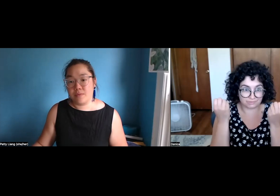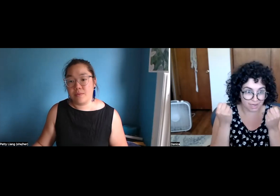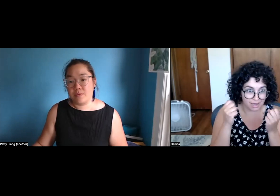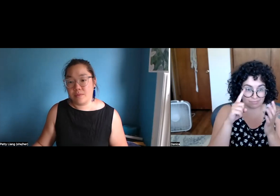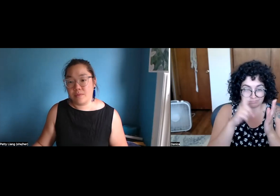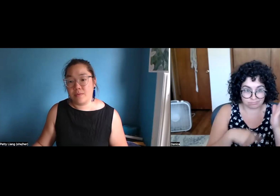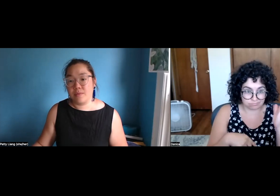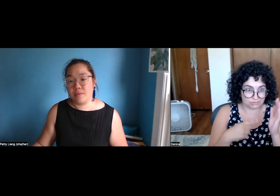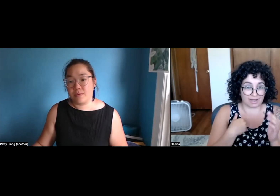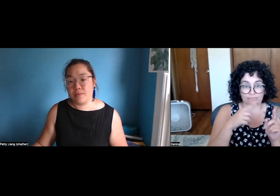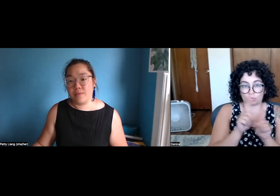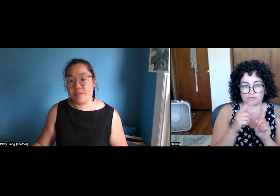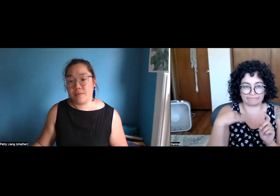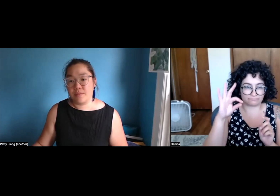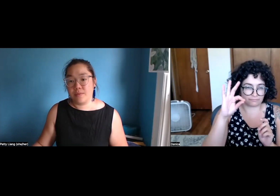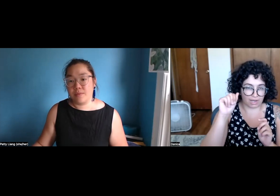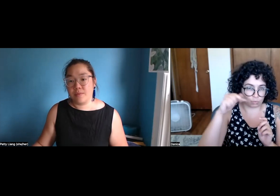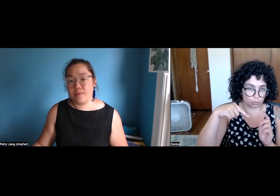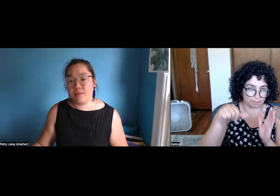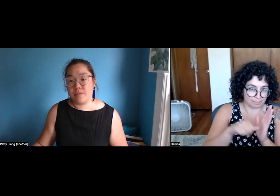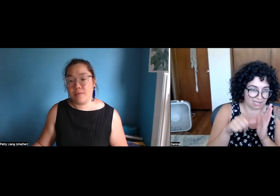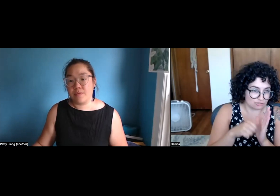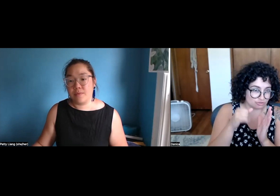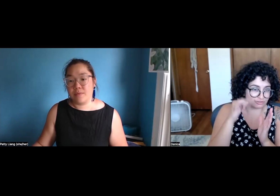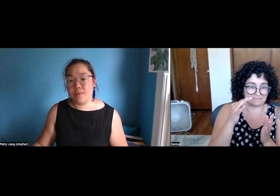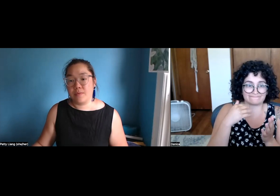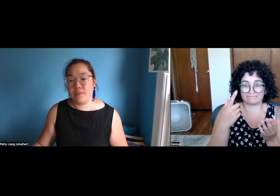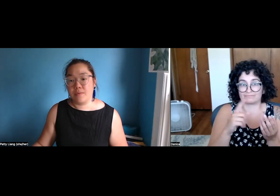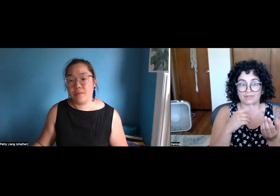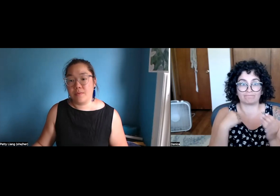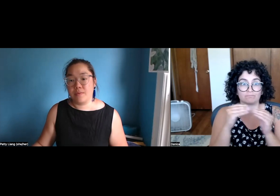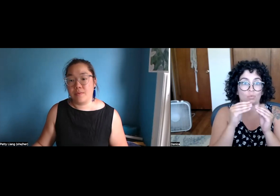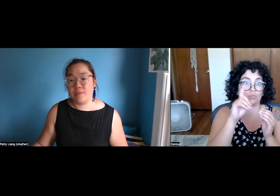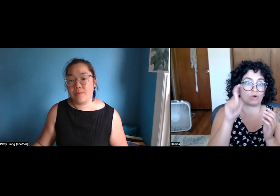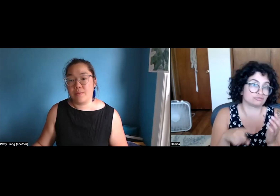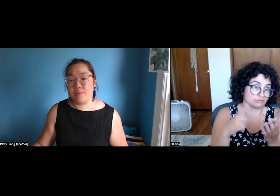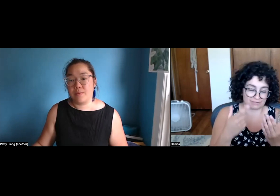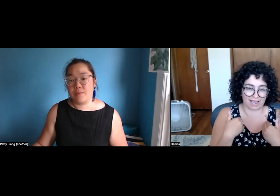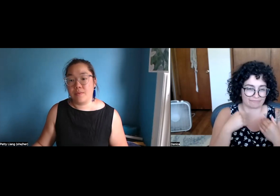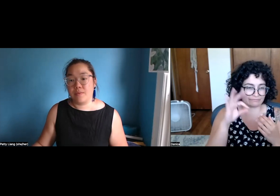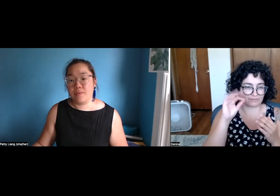That's - you fill it out and each question is interpreted or actually translated into ASL,